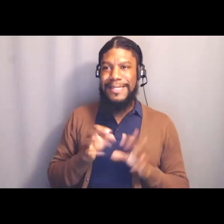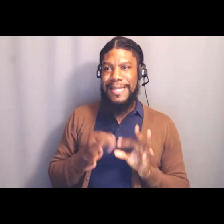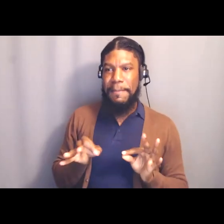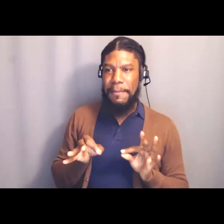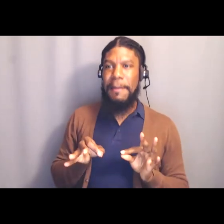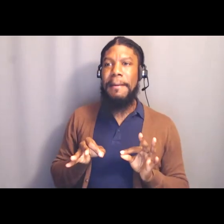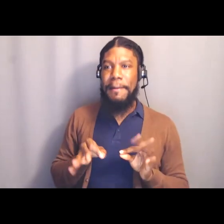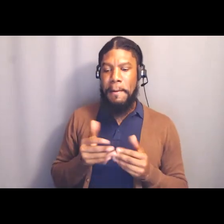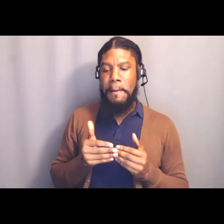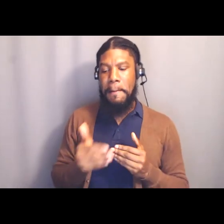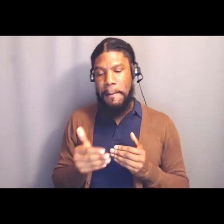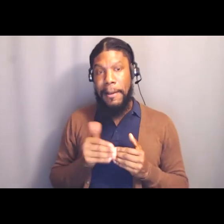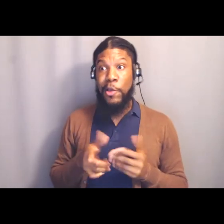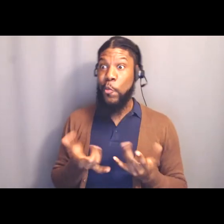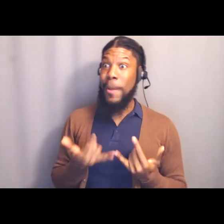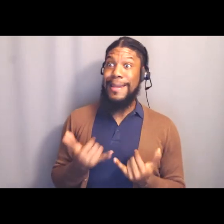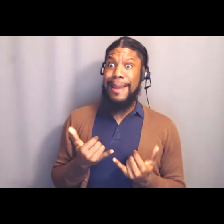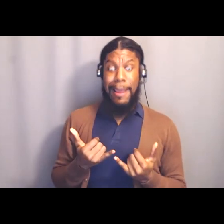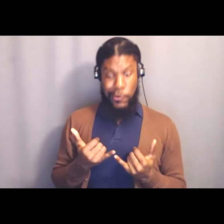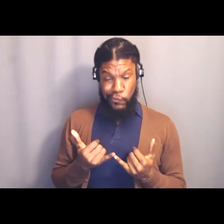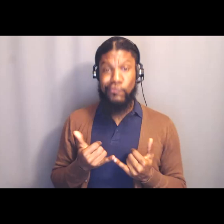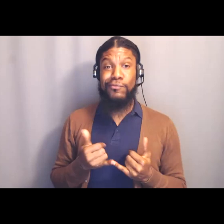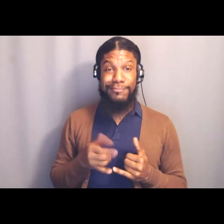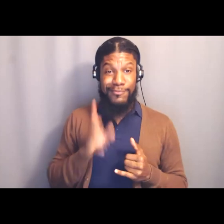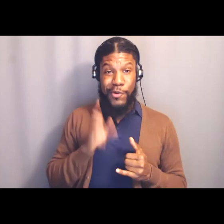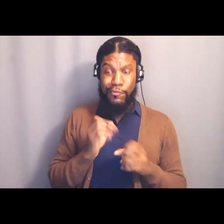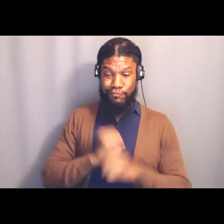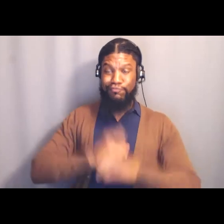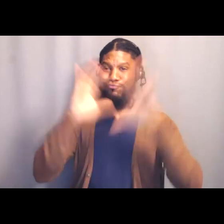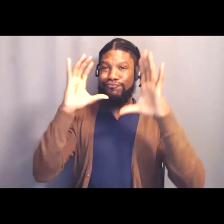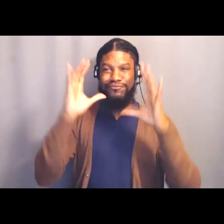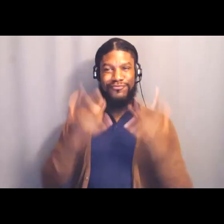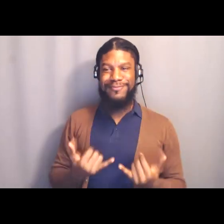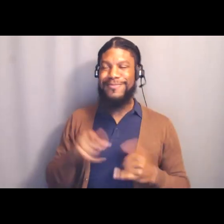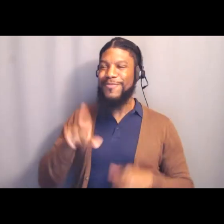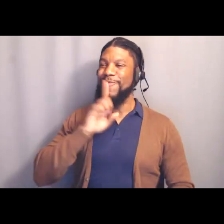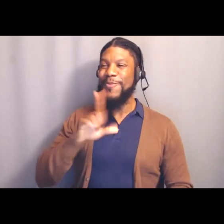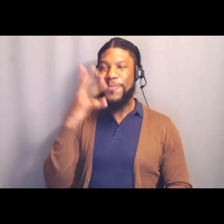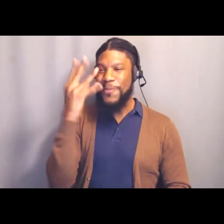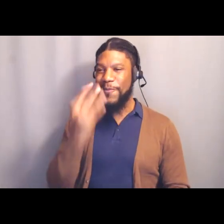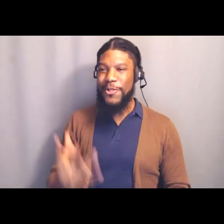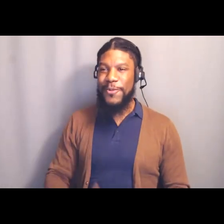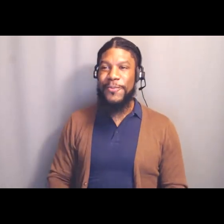Like right now, we all have this, that was beautiful, that was beautiful. [Consuelo] Thank you.